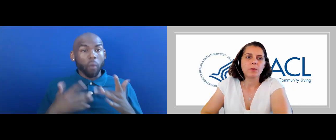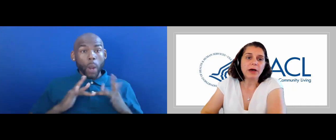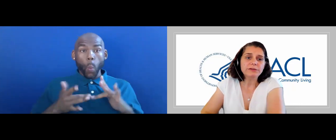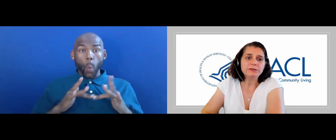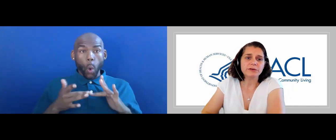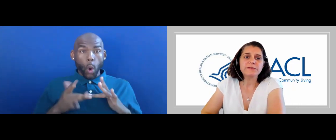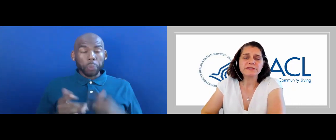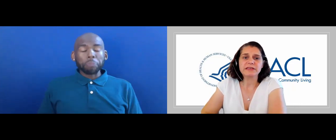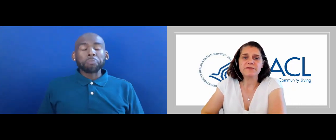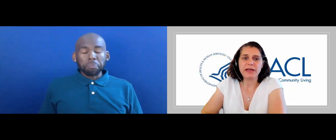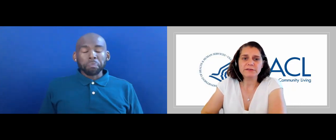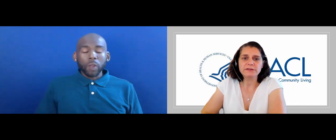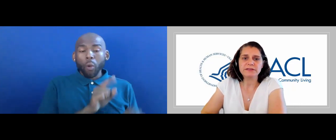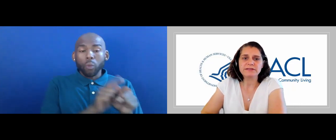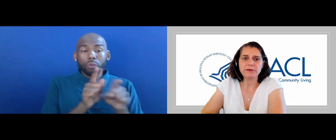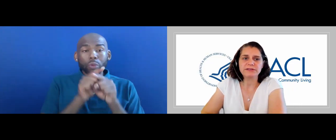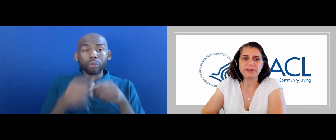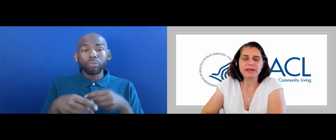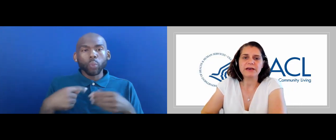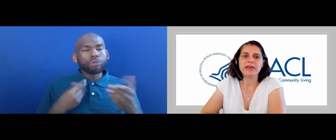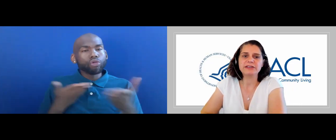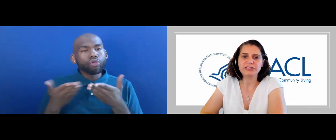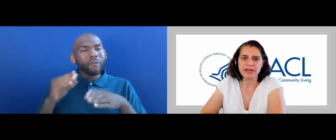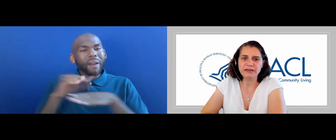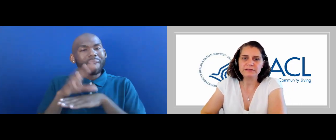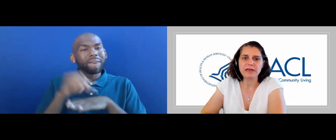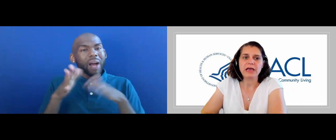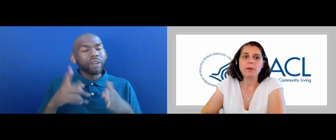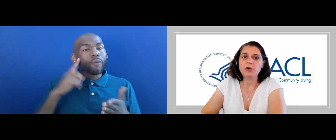WE ALSO SERVE AS THE ADVISOR TO THE SECRETARY OF HHS AND